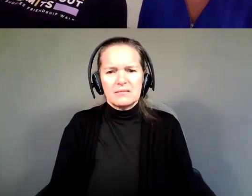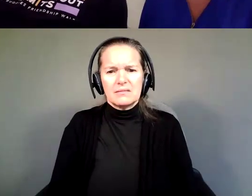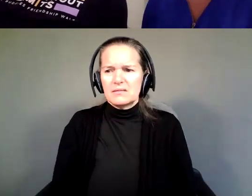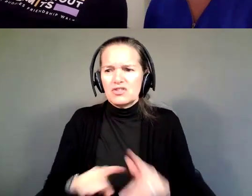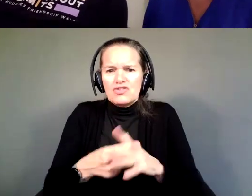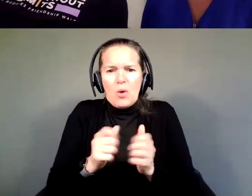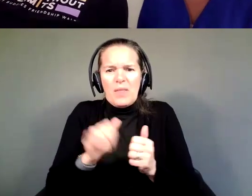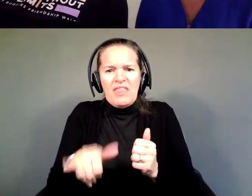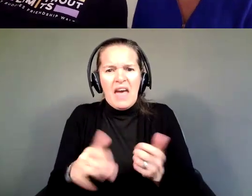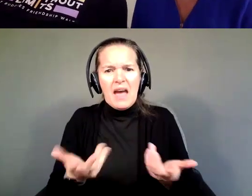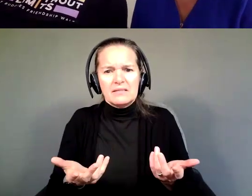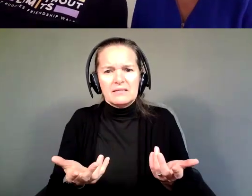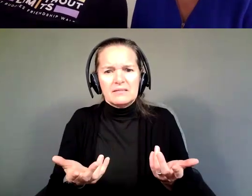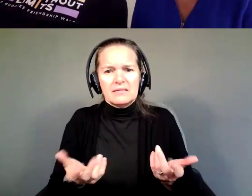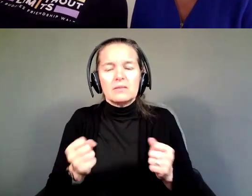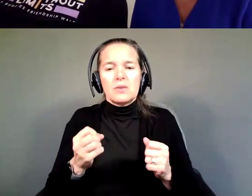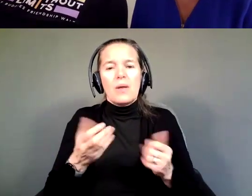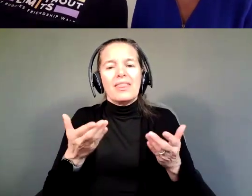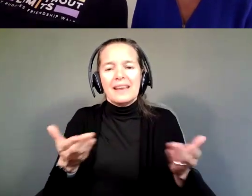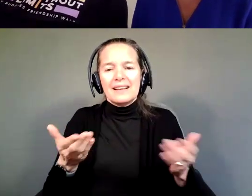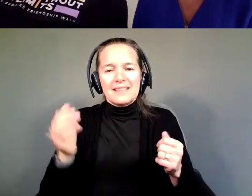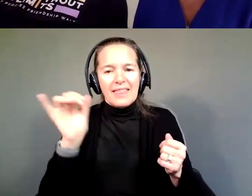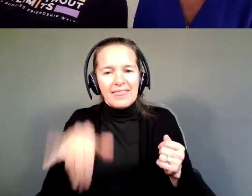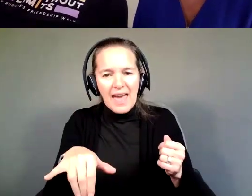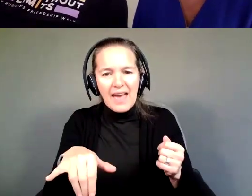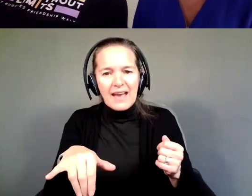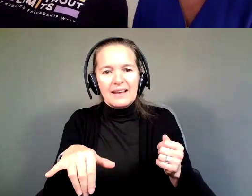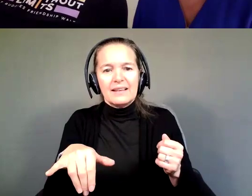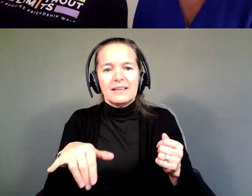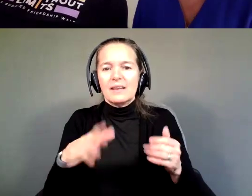And I think it's things like that, you know, get him ready.